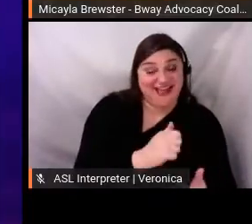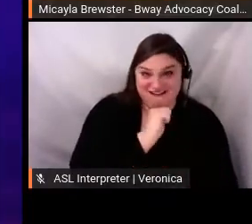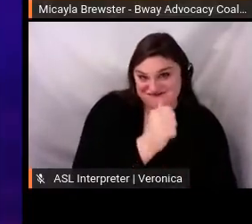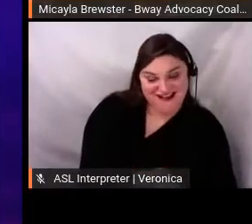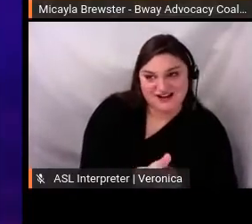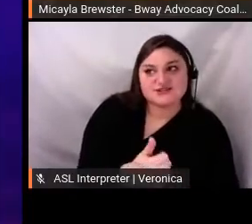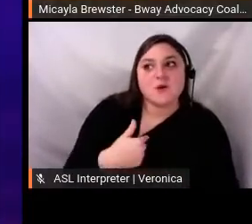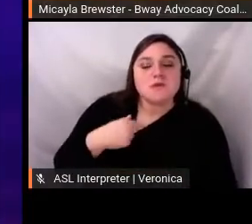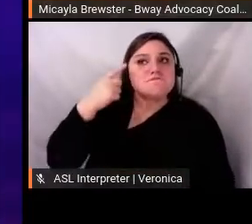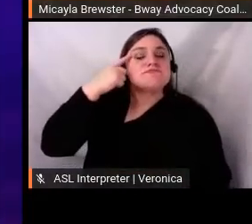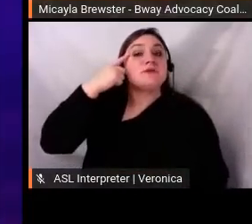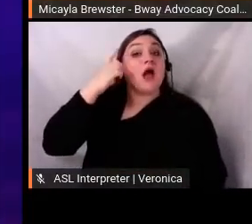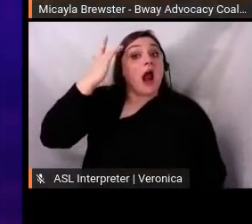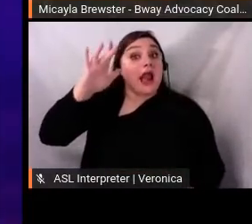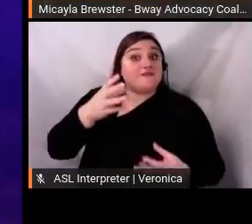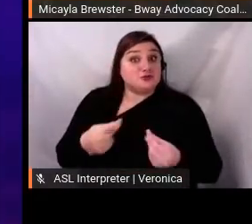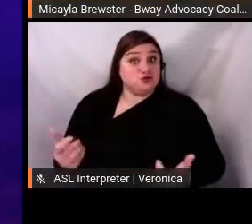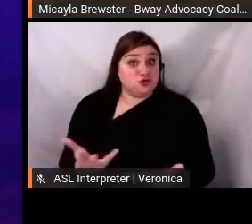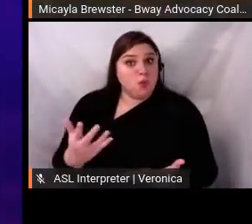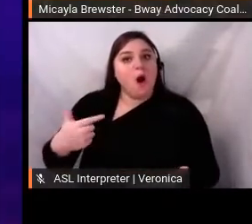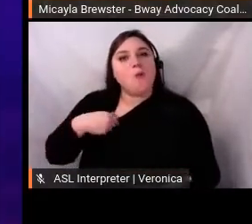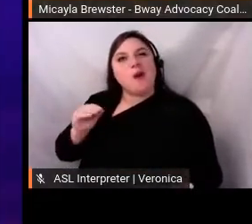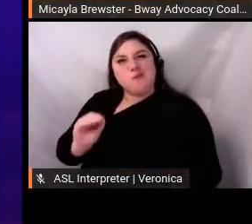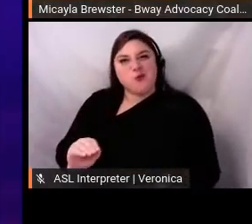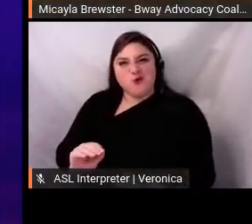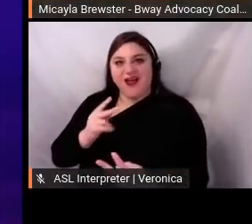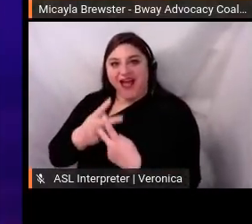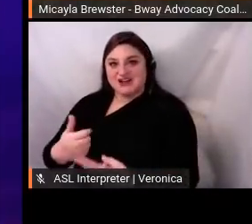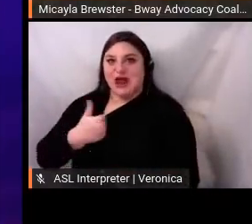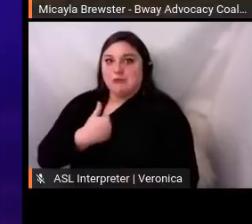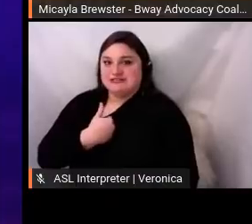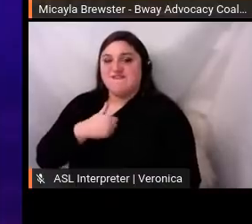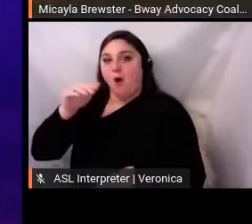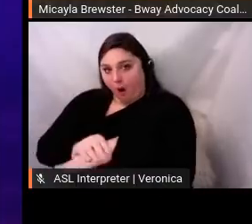no matter what. So, it's important to know, as I move to these next two